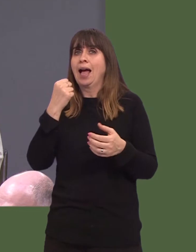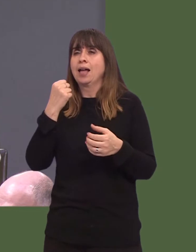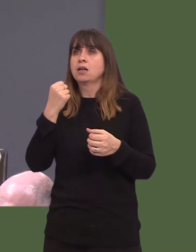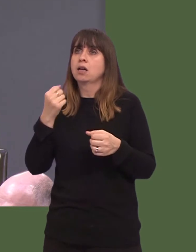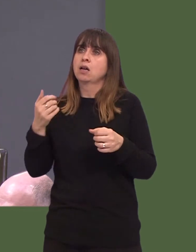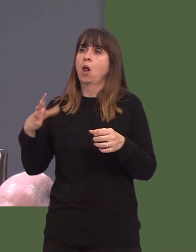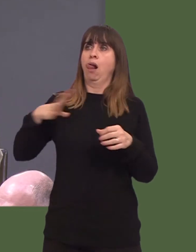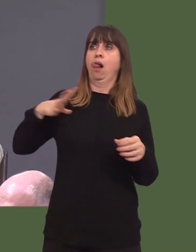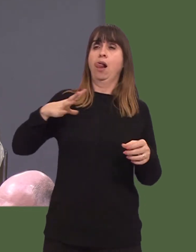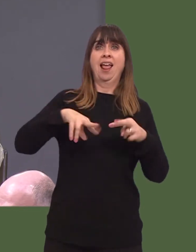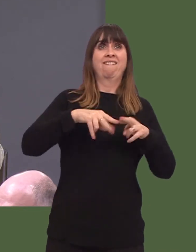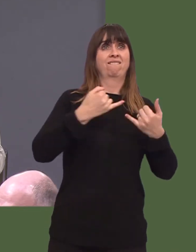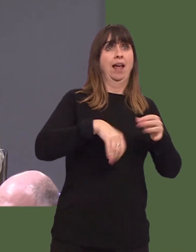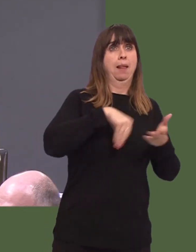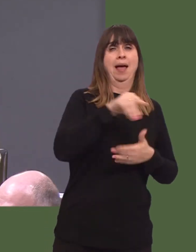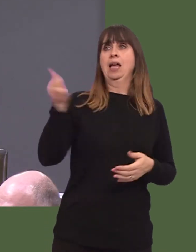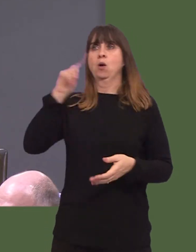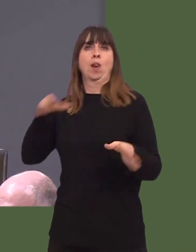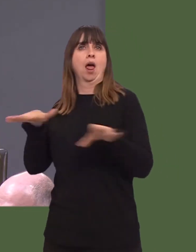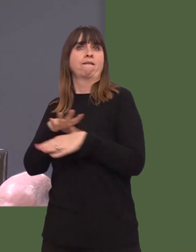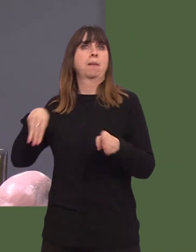the rental with the private landlord.